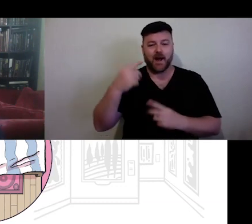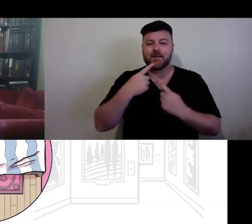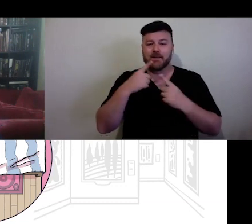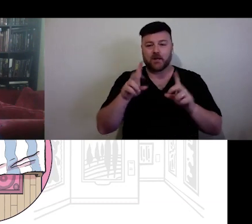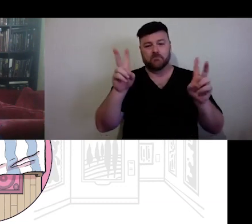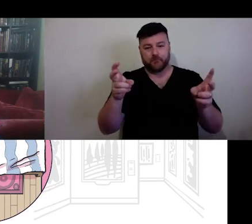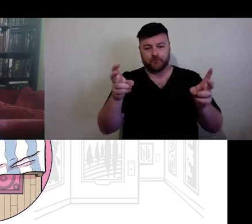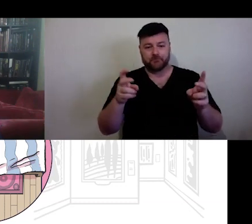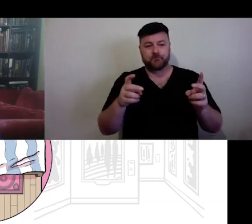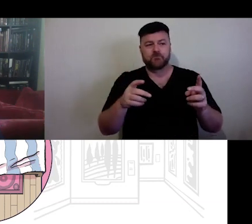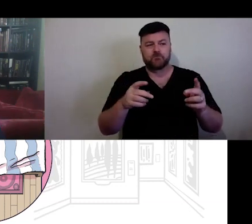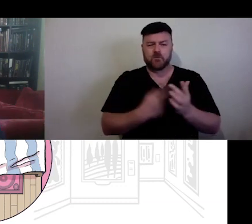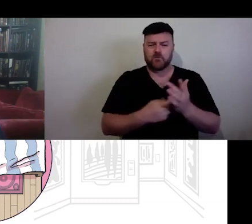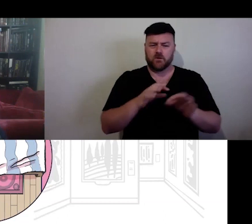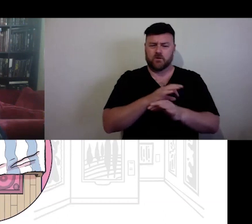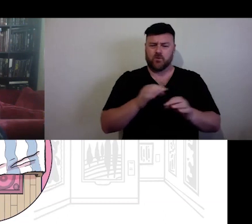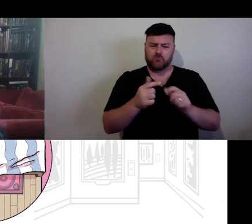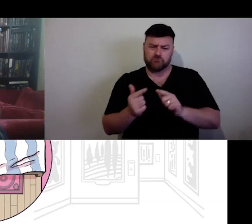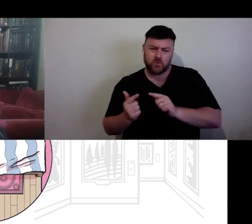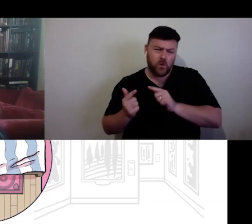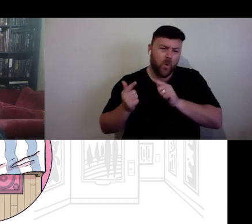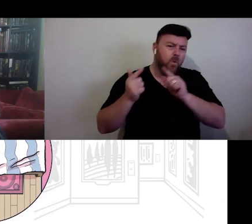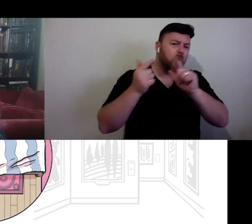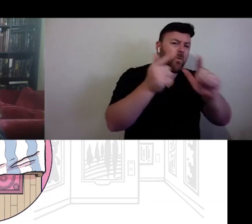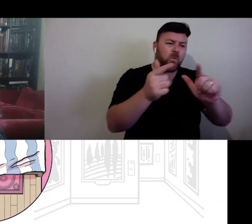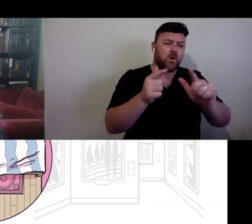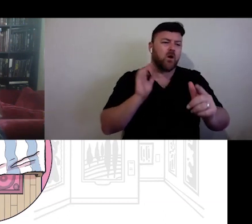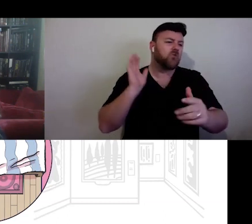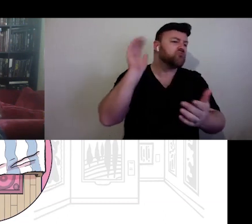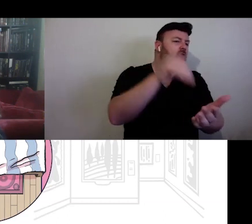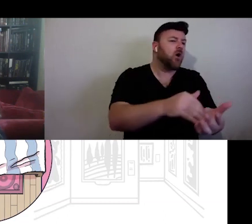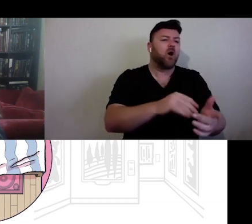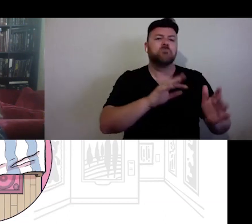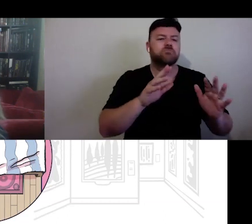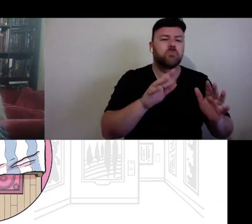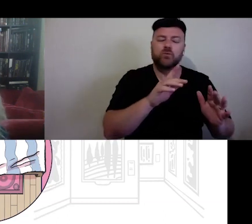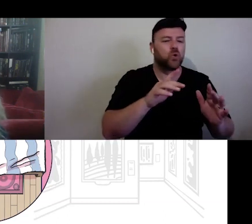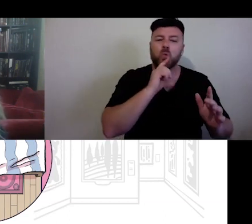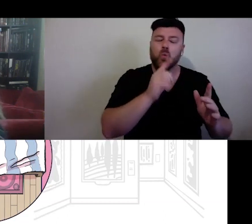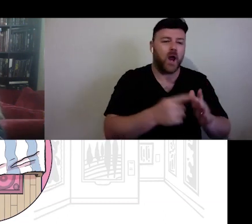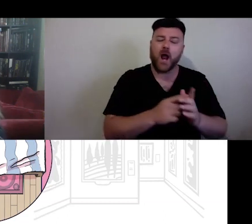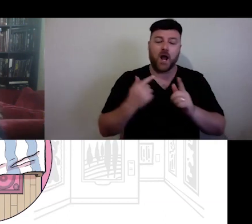there, you will voyage deeper into yourself." So, we are bringing more